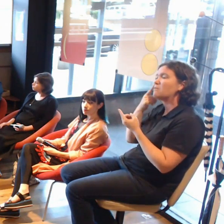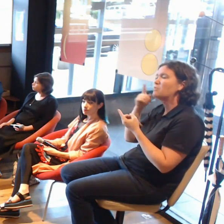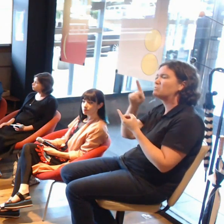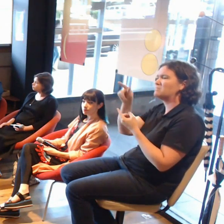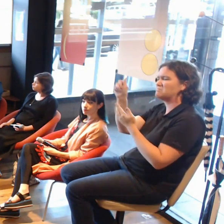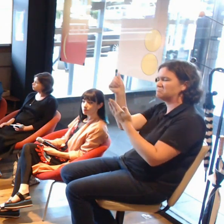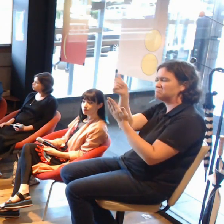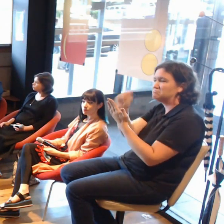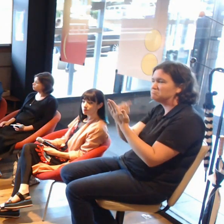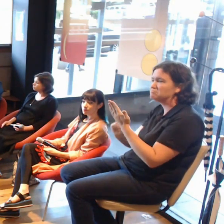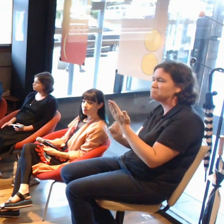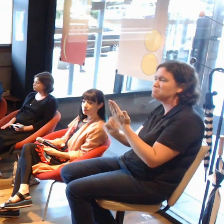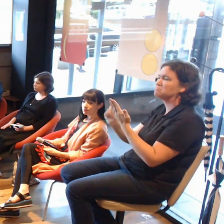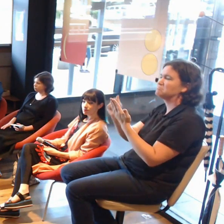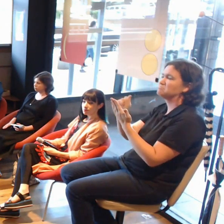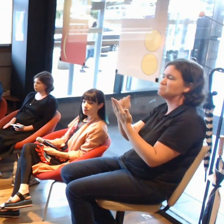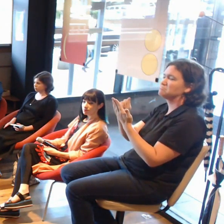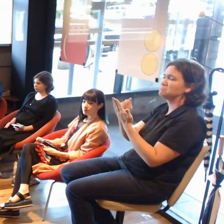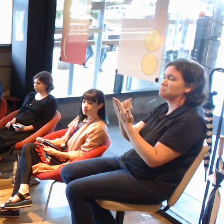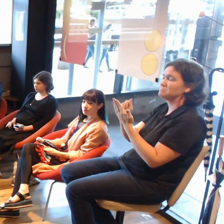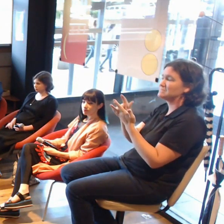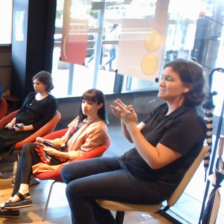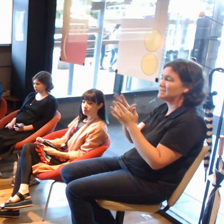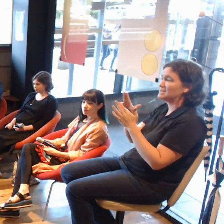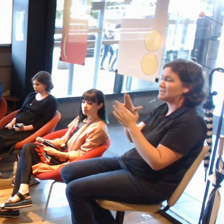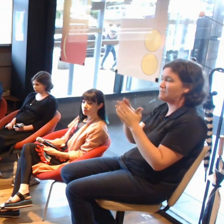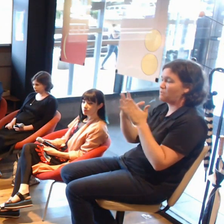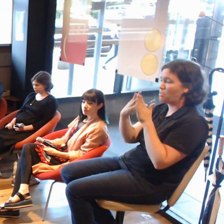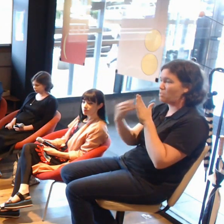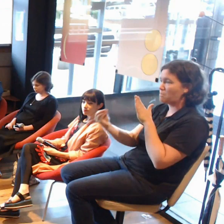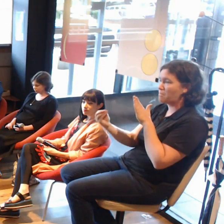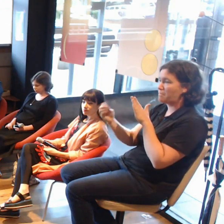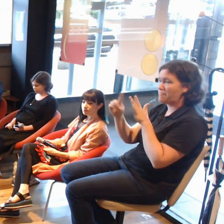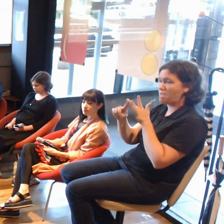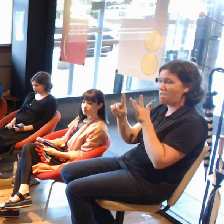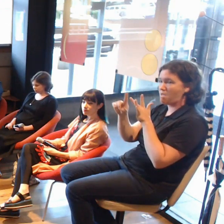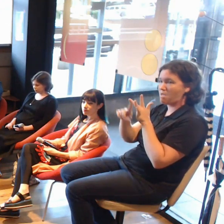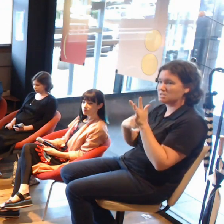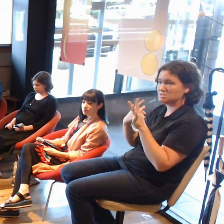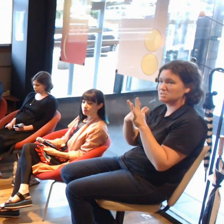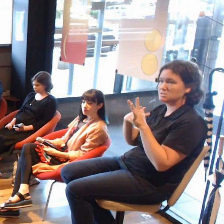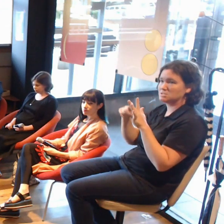If you download the EyeJack app from the App Store, all of them have animations and sound -